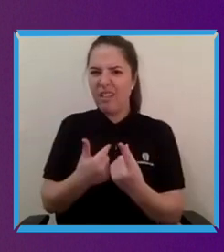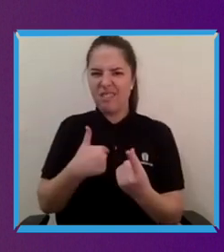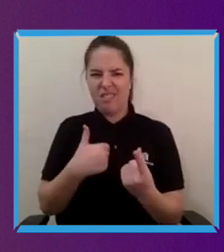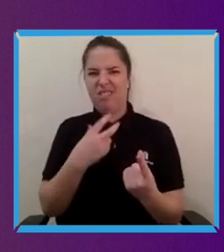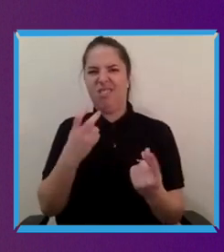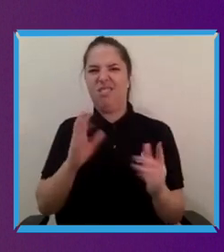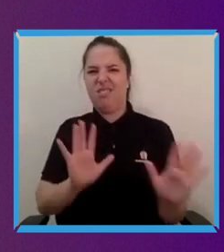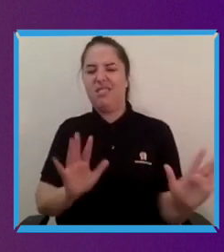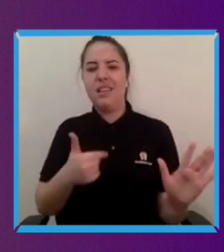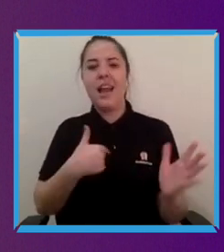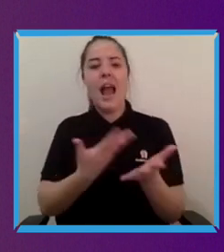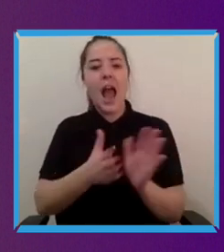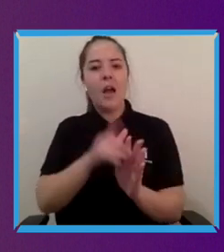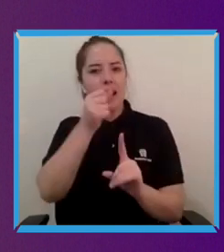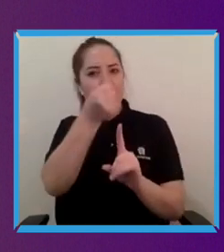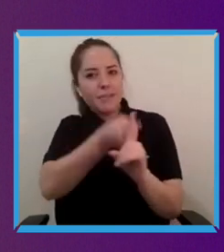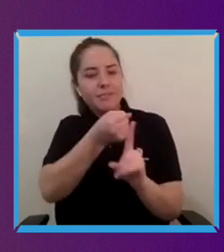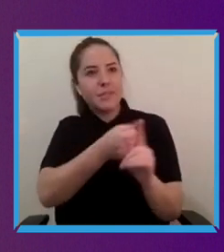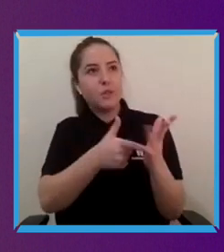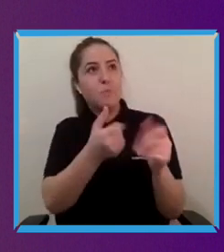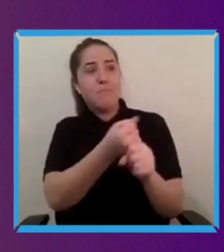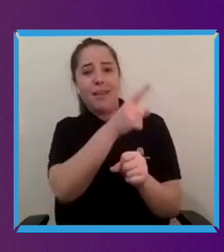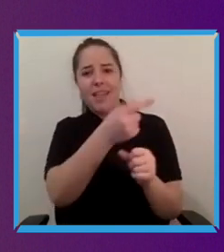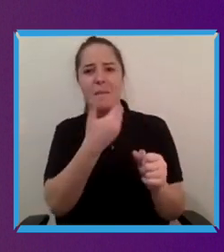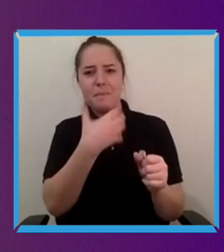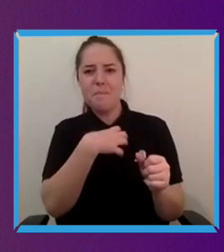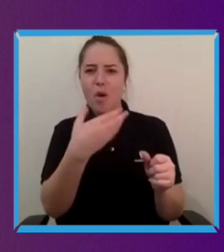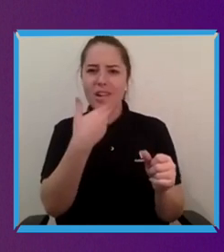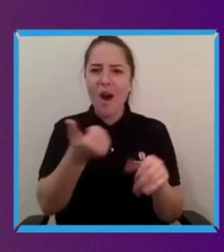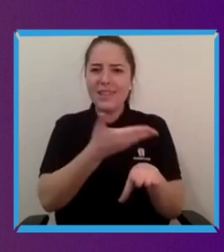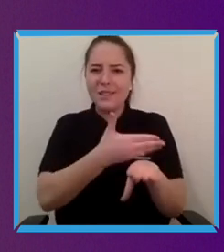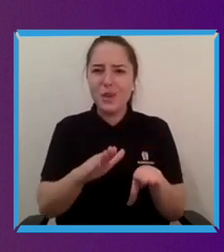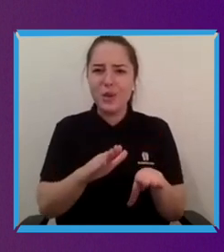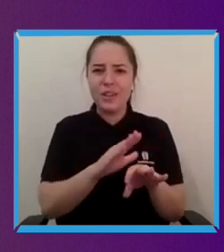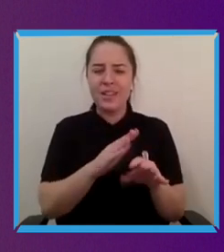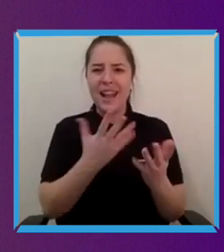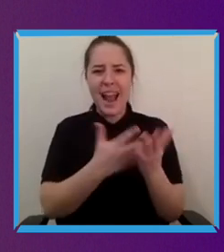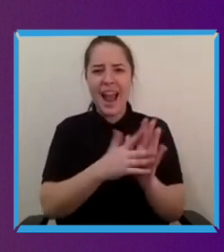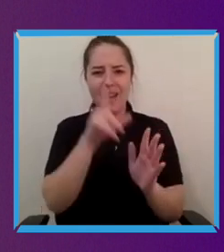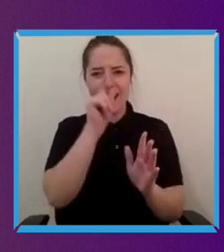People can follow that question. I think it's a brilliant question so how can we have products that aren't just functional but how